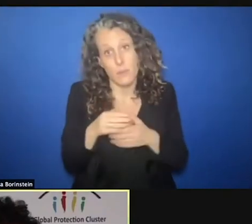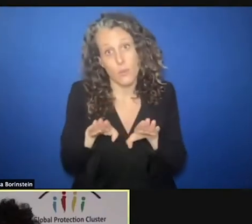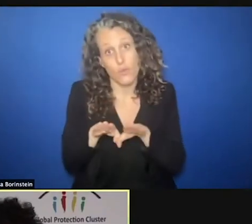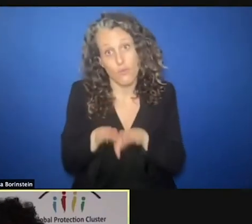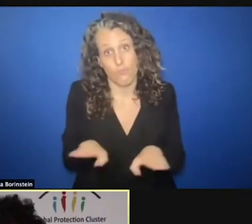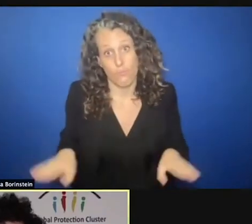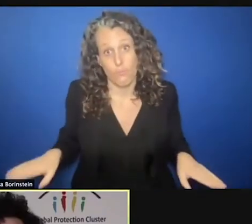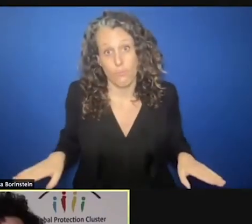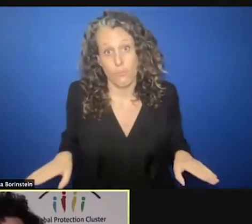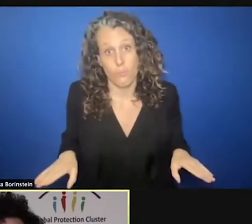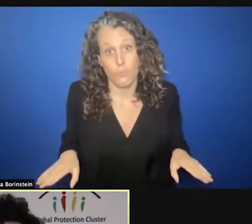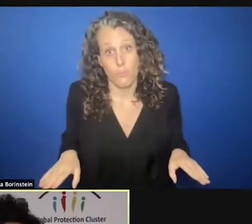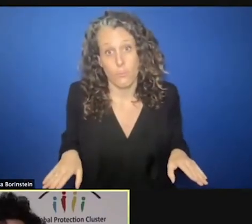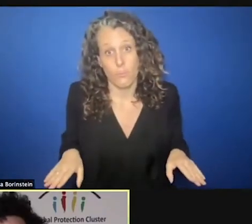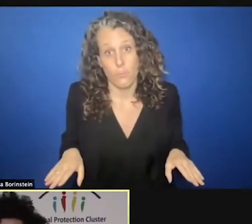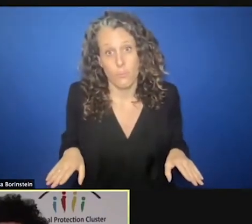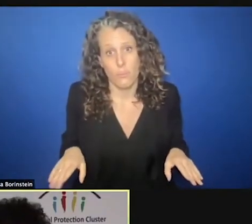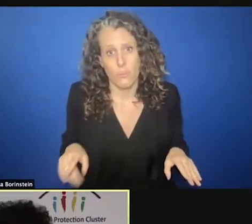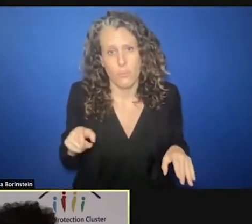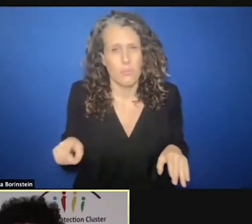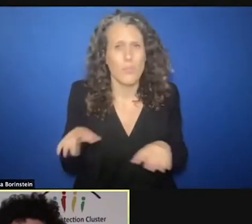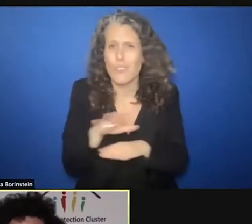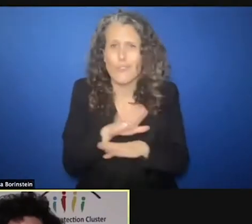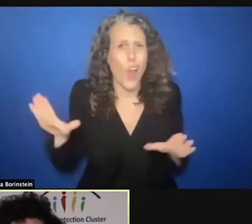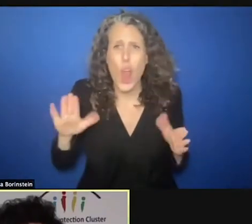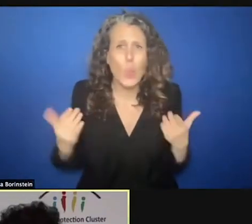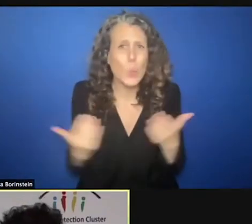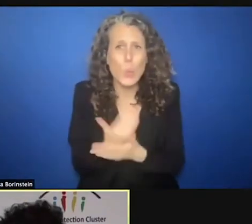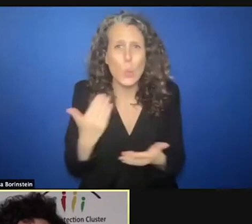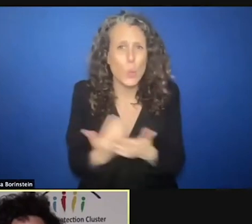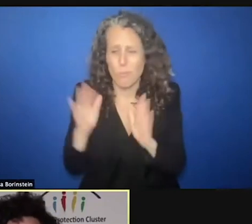is a mature sector. It's solid we have the right mechanism, we have the right tools,